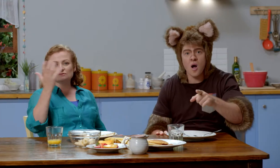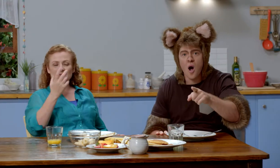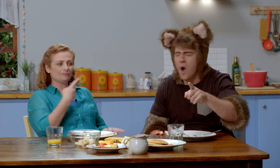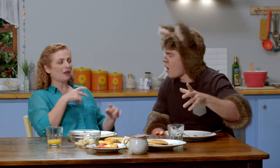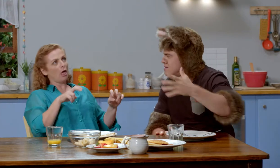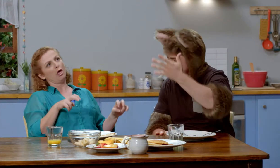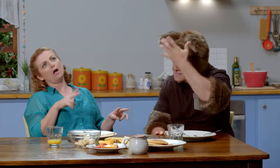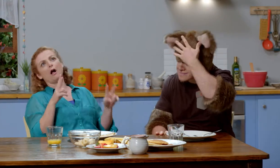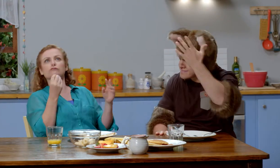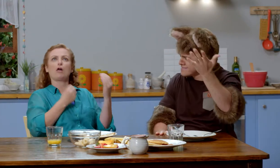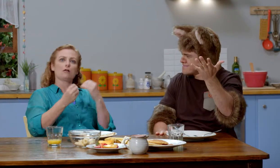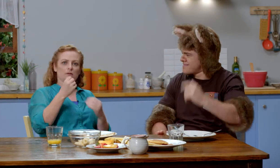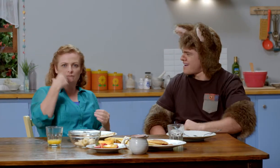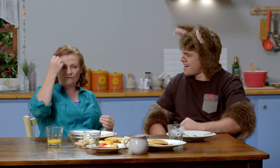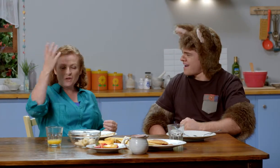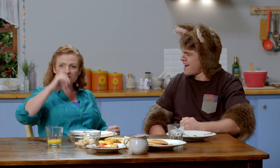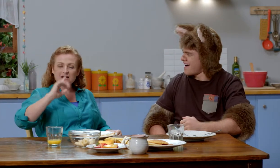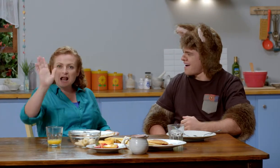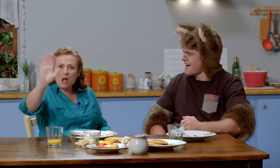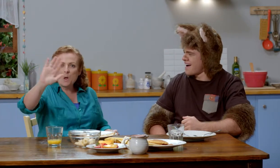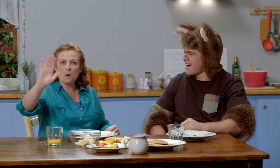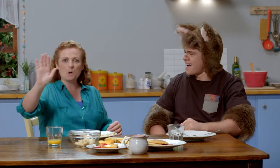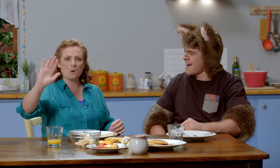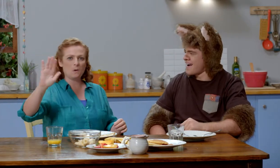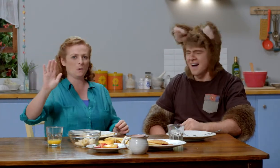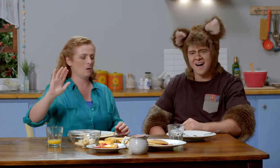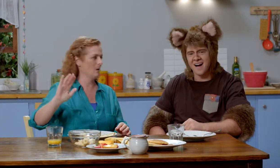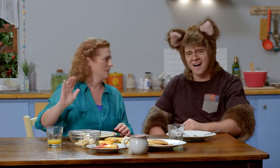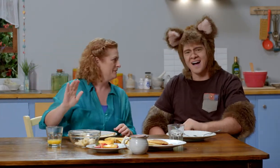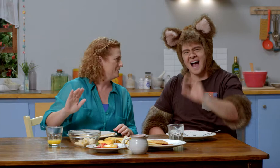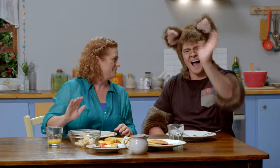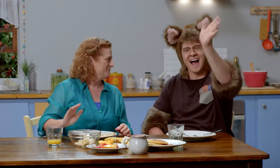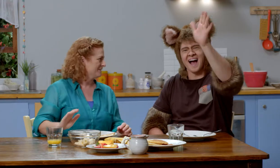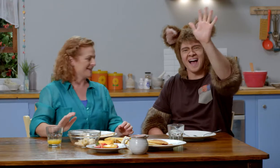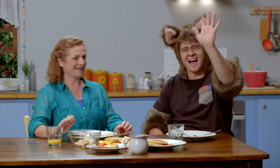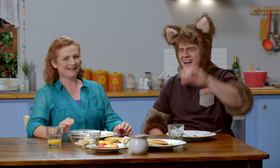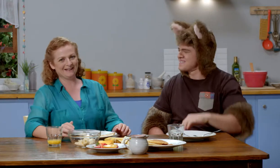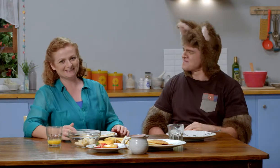Sorry, we were so relaxed eating, we forgot to say hello! Hello, everyone!